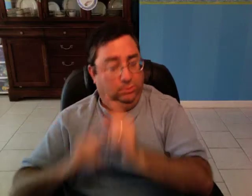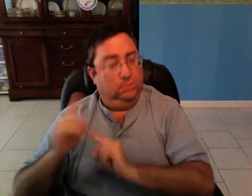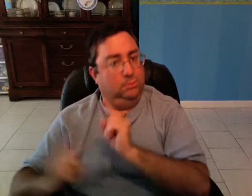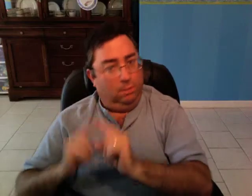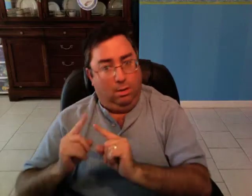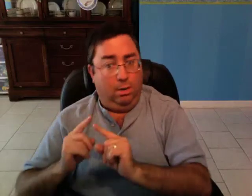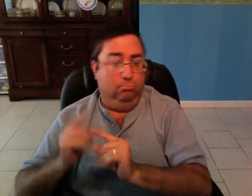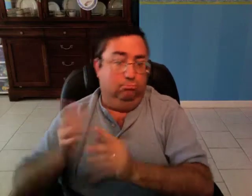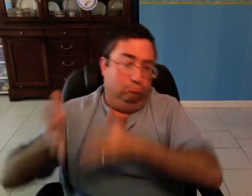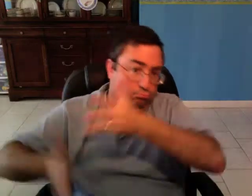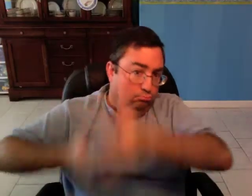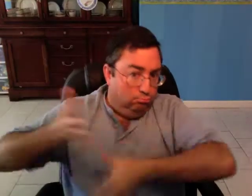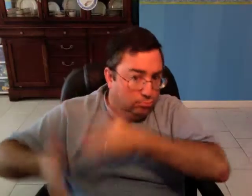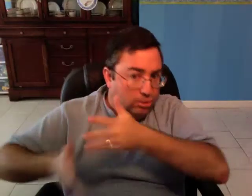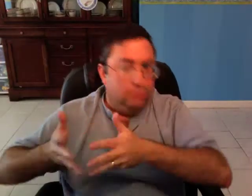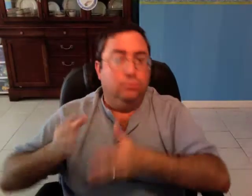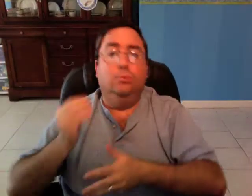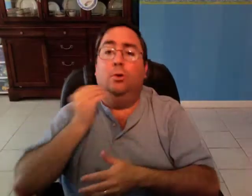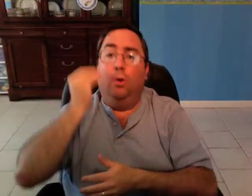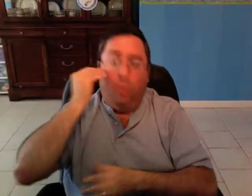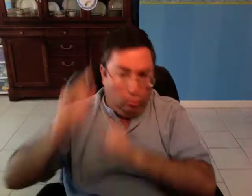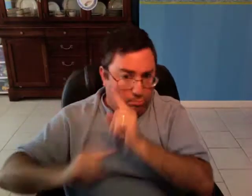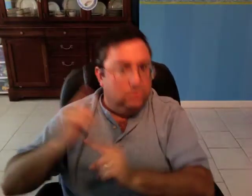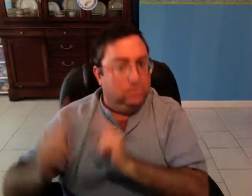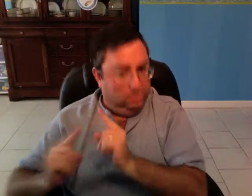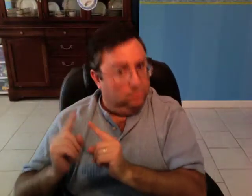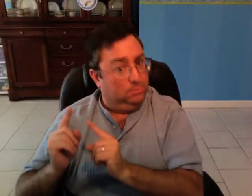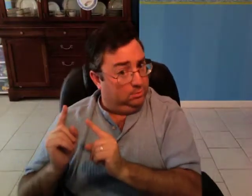.... gestures or "home signs".